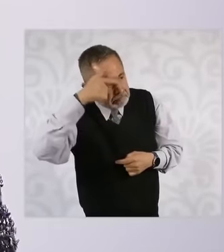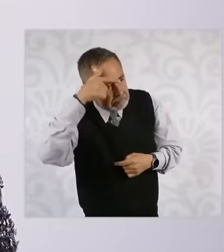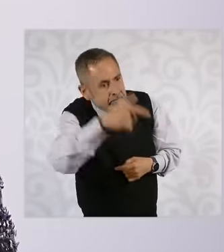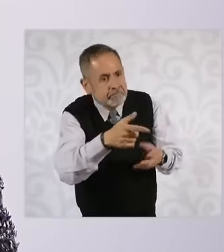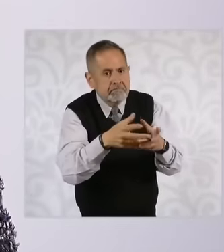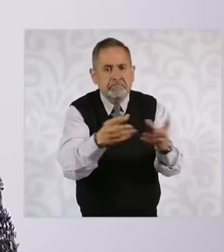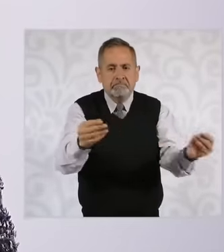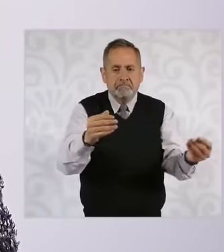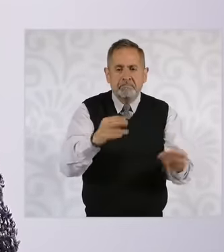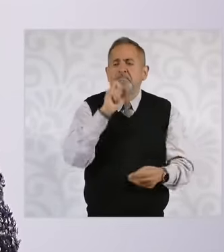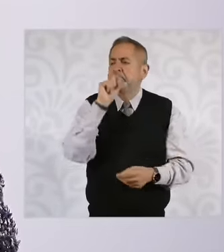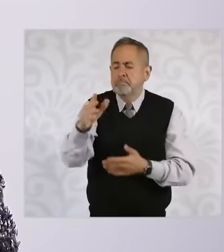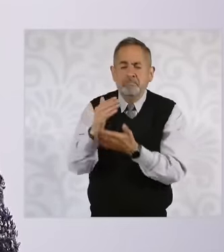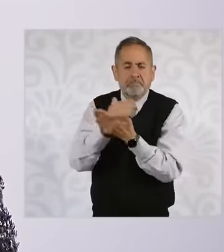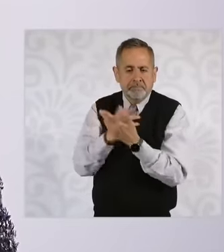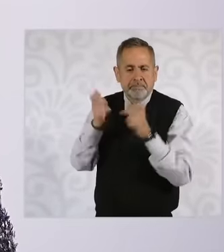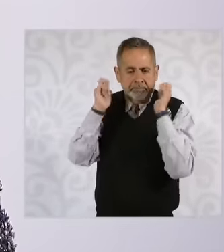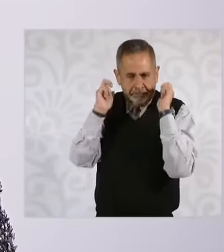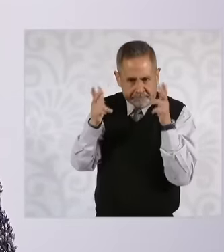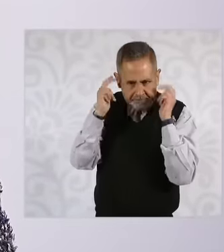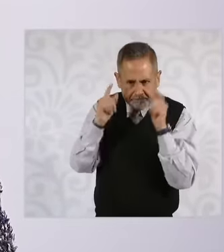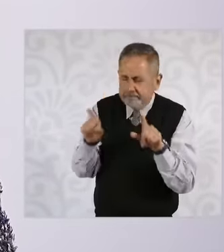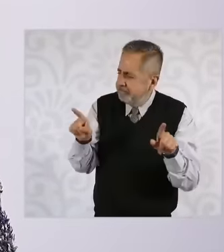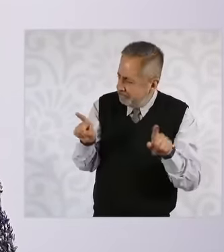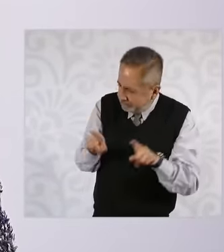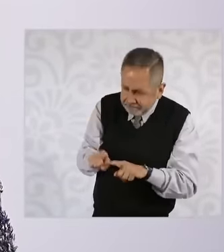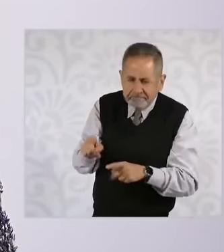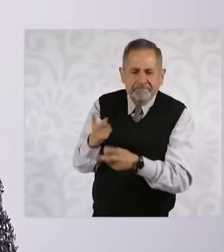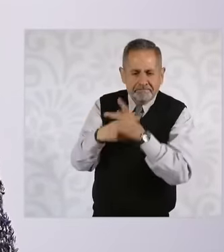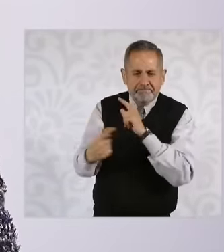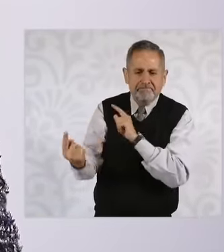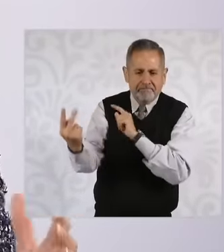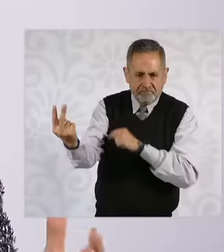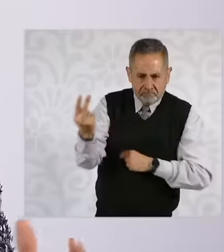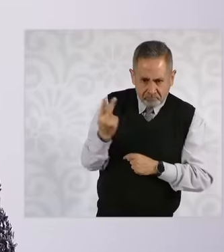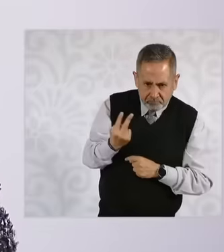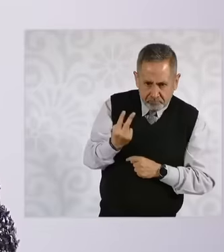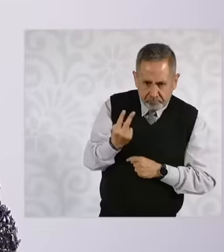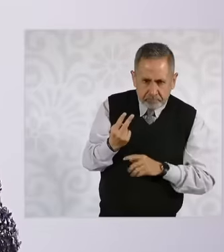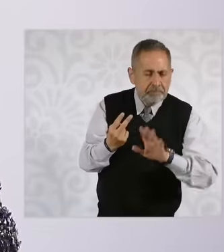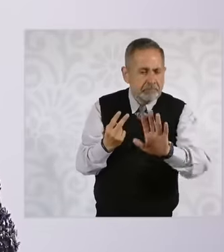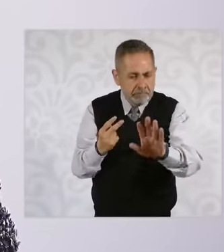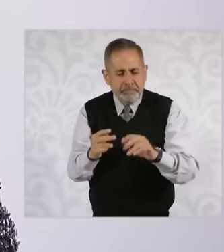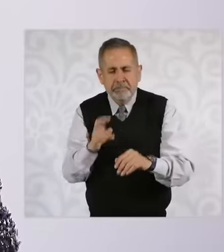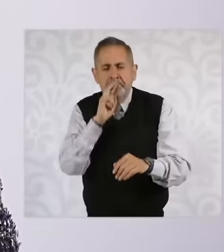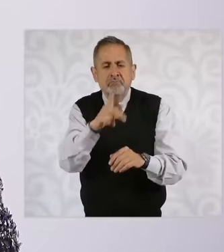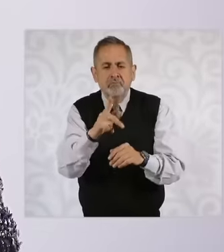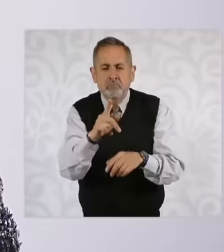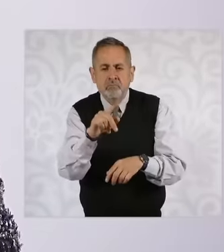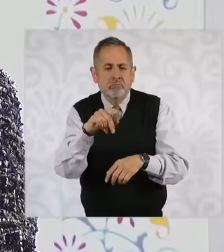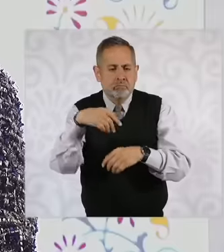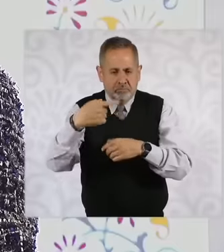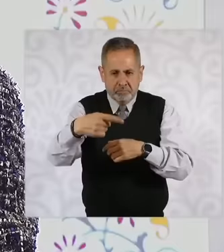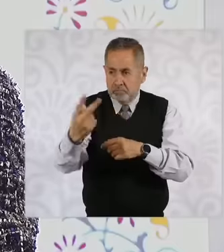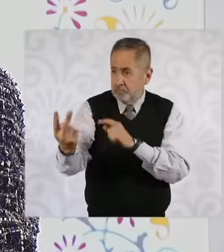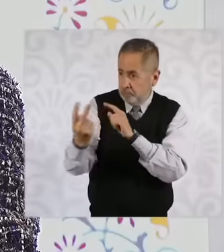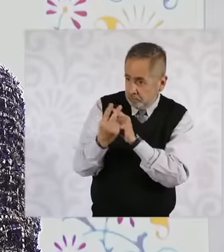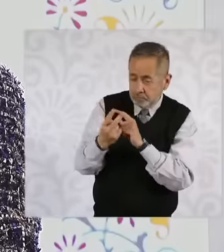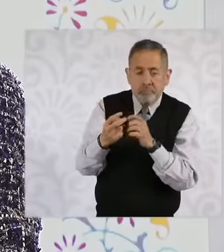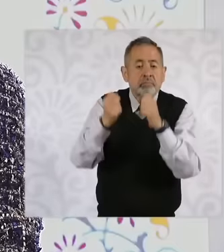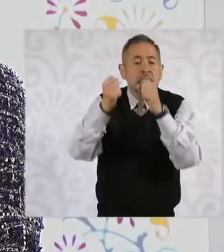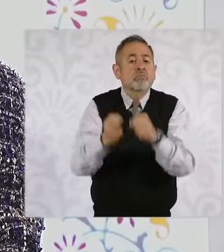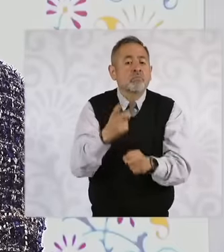Chiapas and in that case if you allow us to be able one day when the security cabinet comes